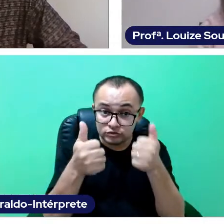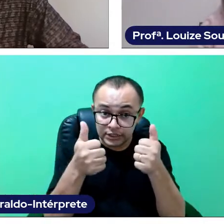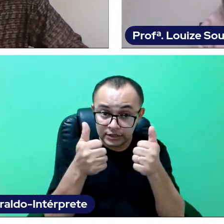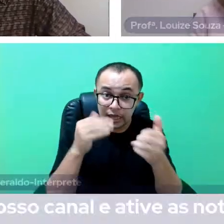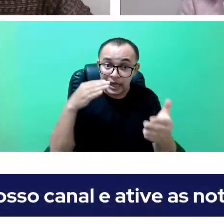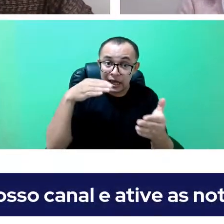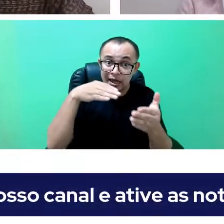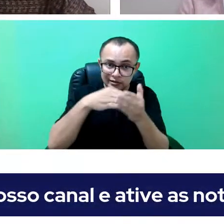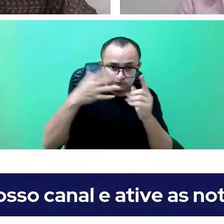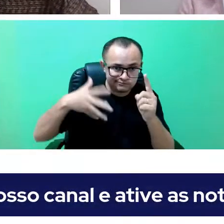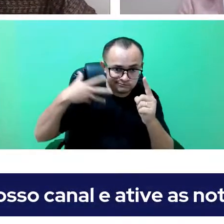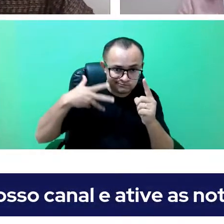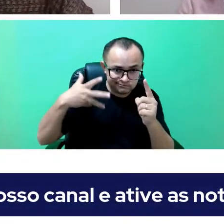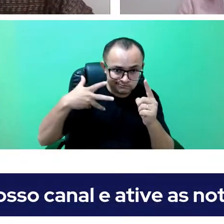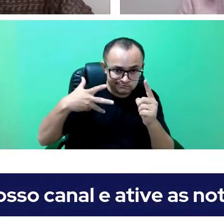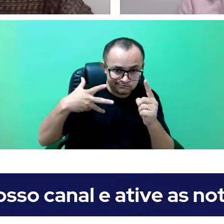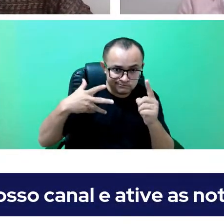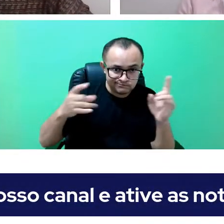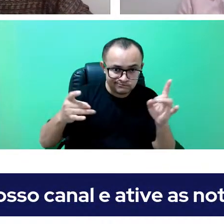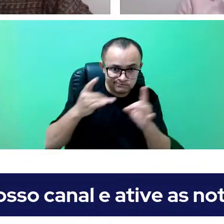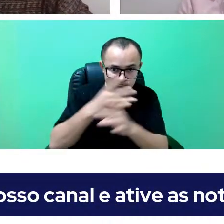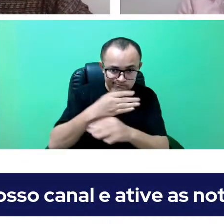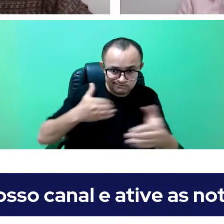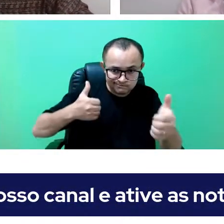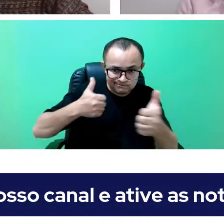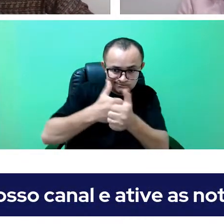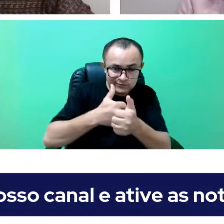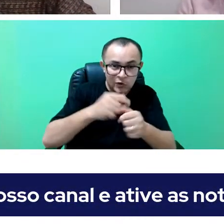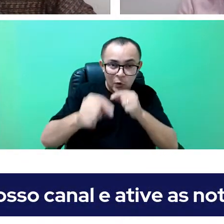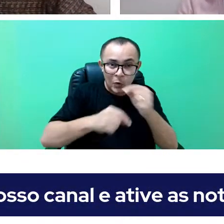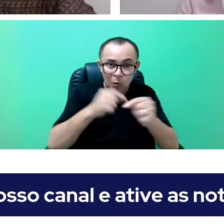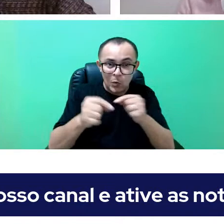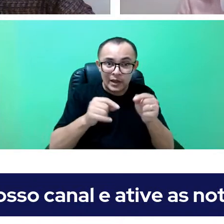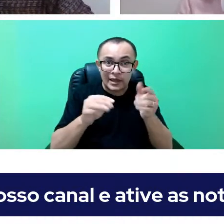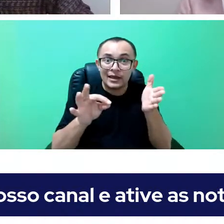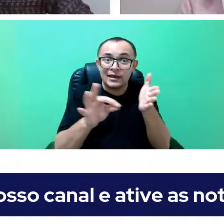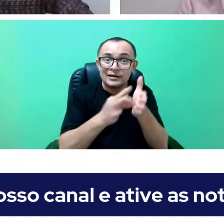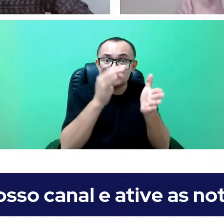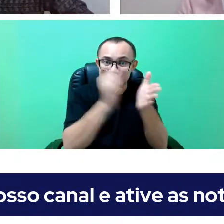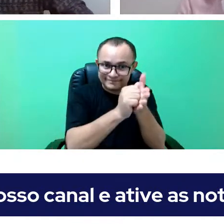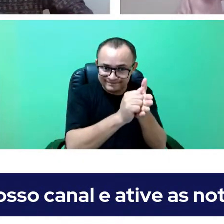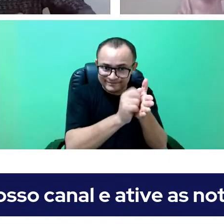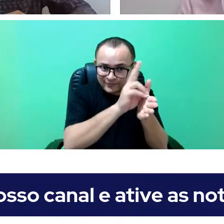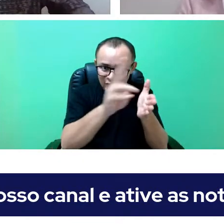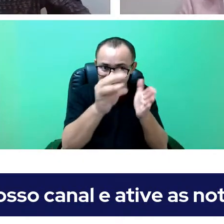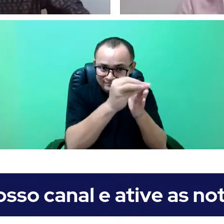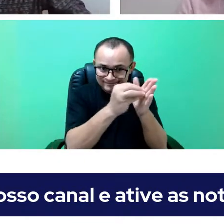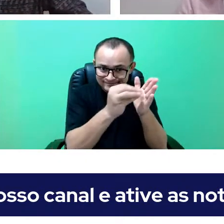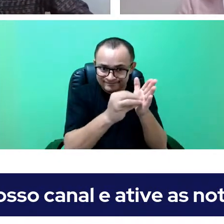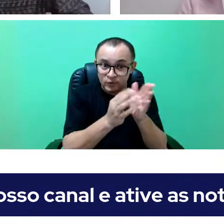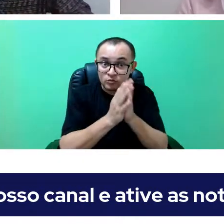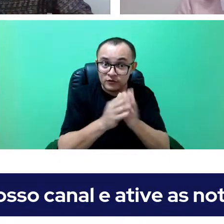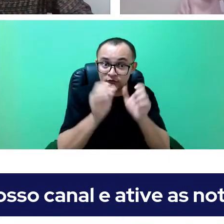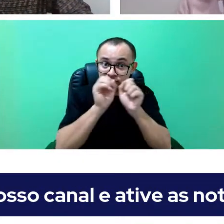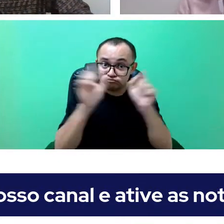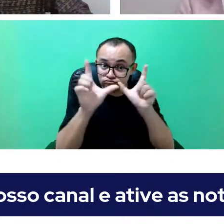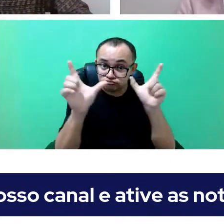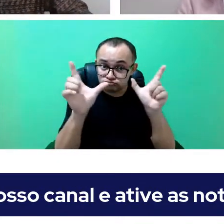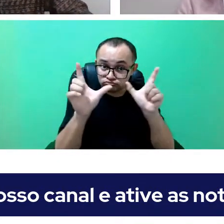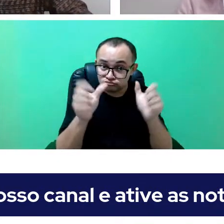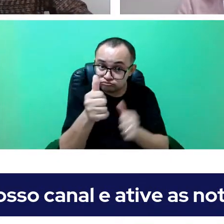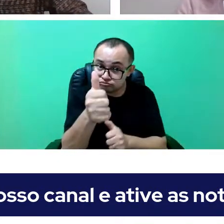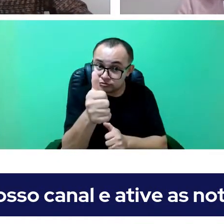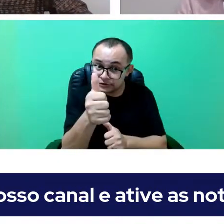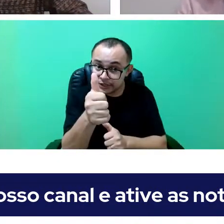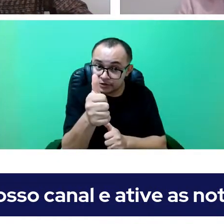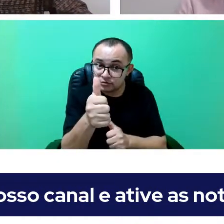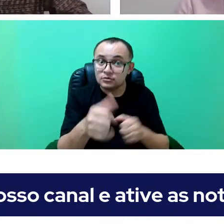you will be informed about the frequency list; so please be attentive about that. We will also warn you in the chat box.